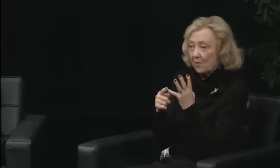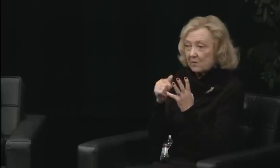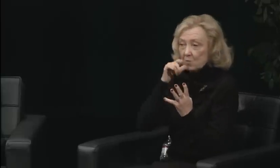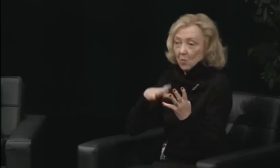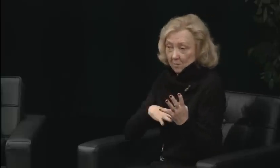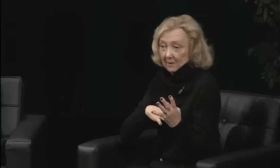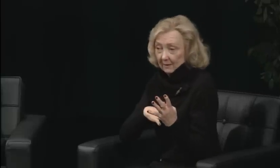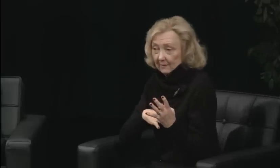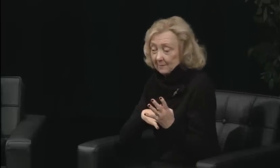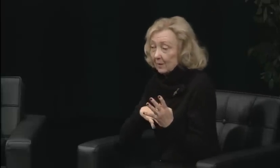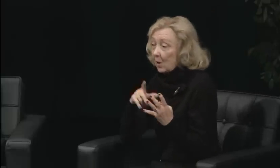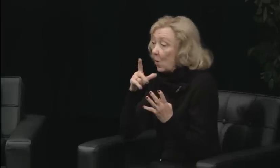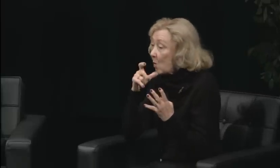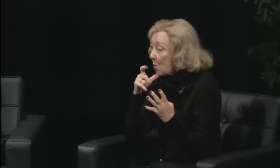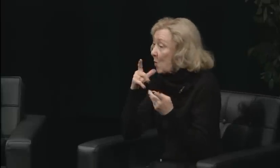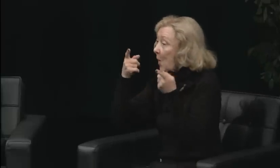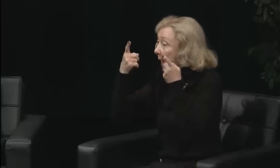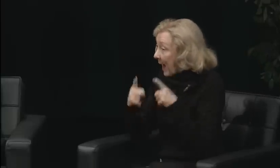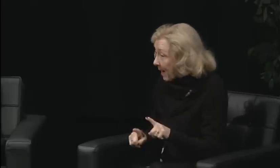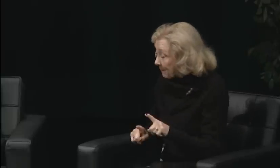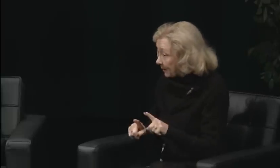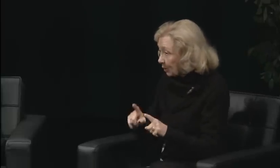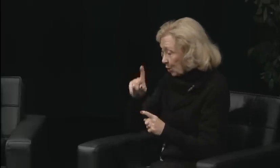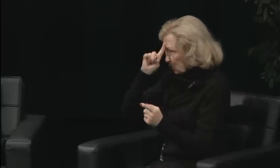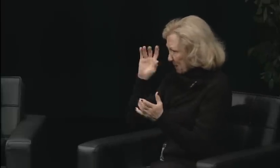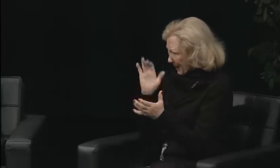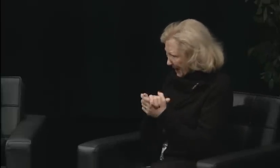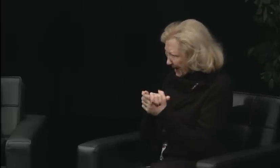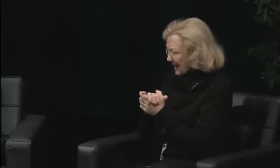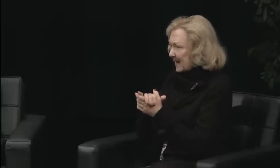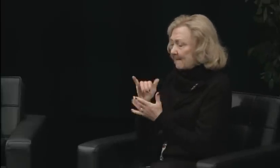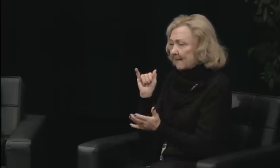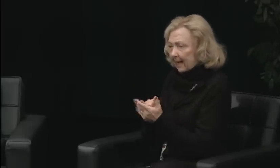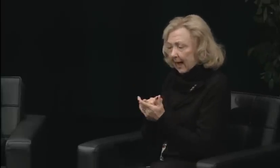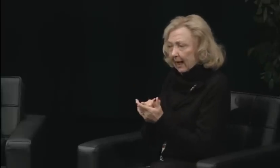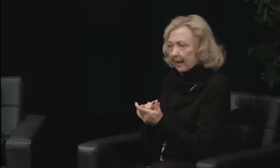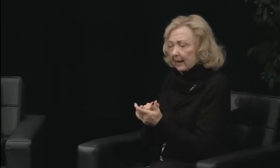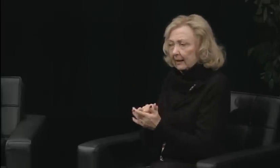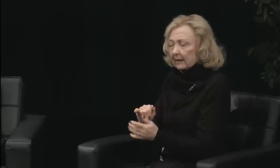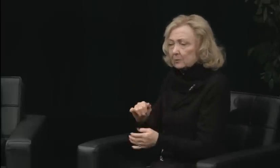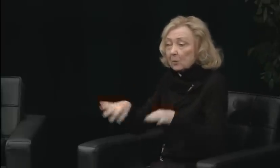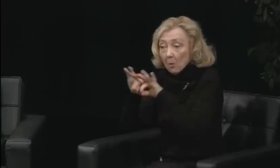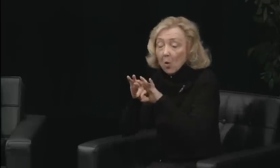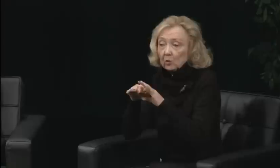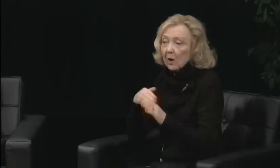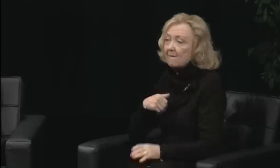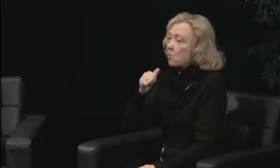Now, next question, all of the ducks were male, and we've talked about that,